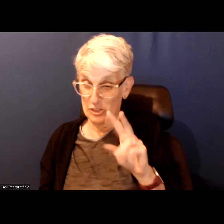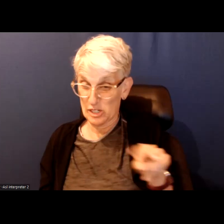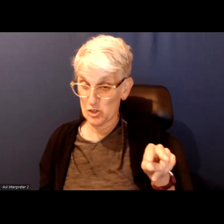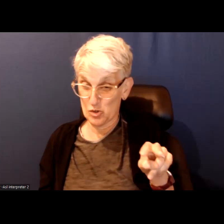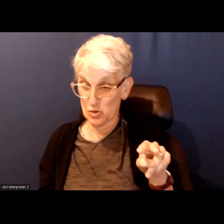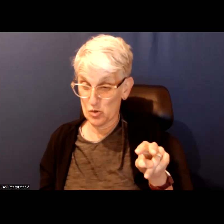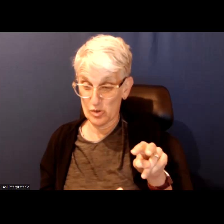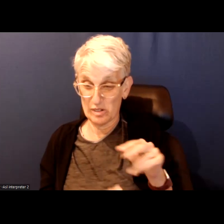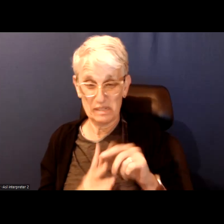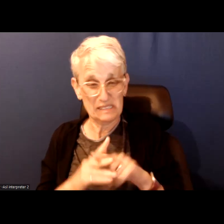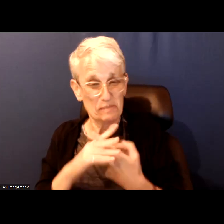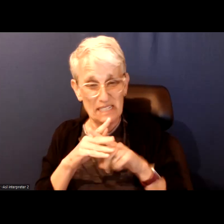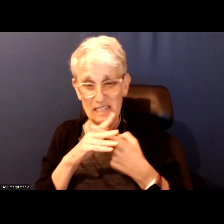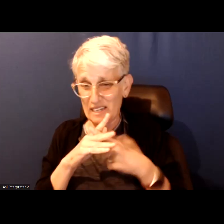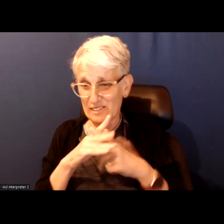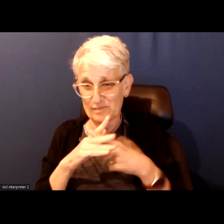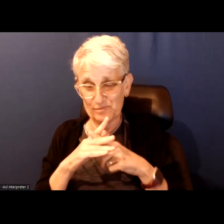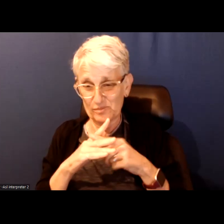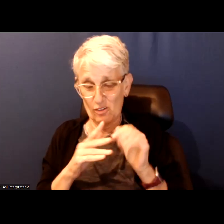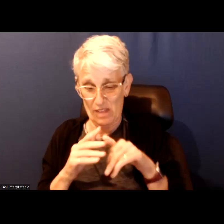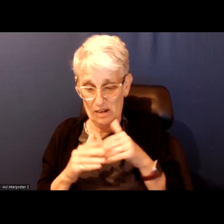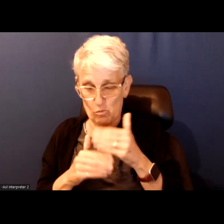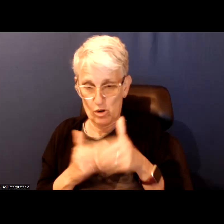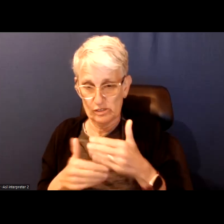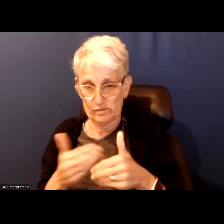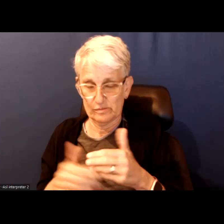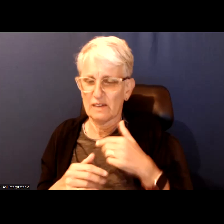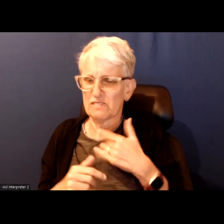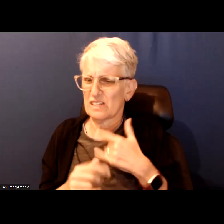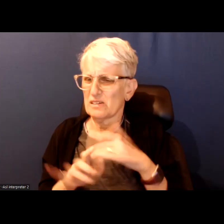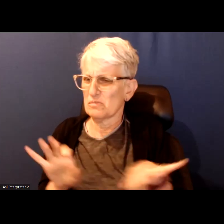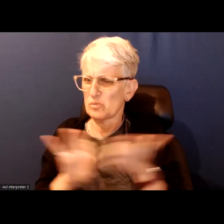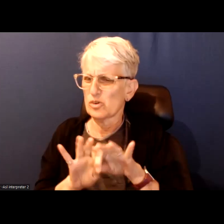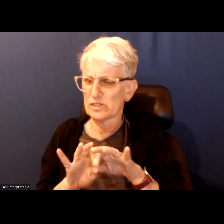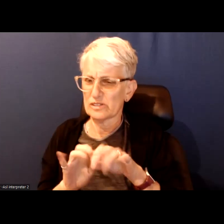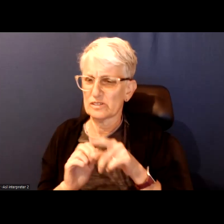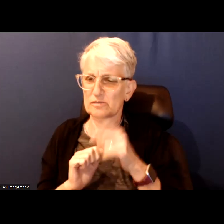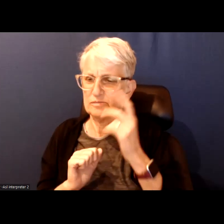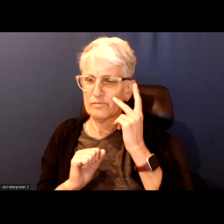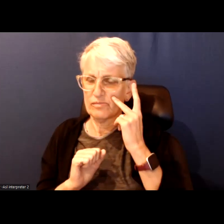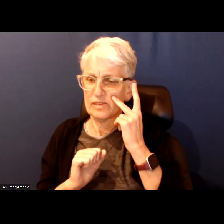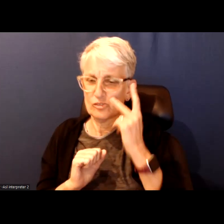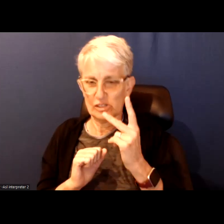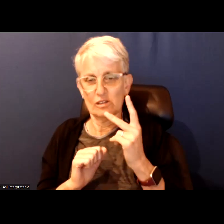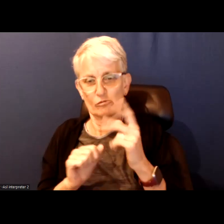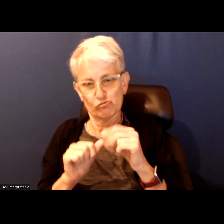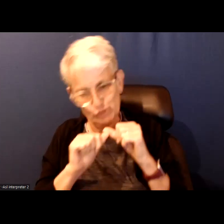at the very beginning of the process and I think it is really important to see that process continue.